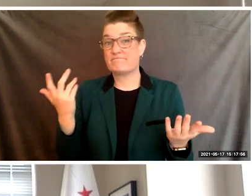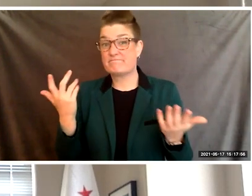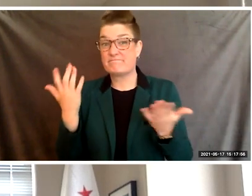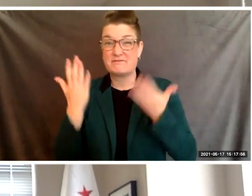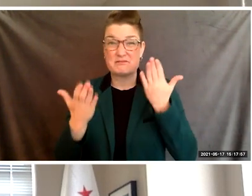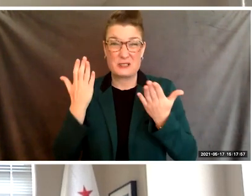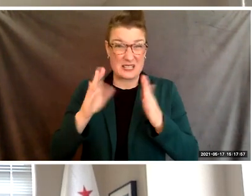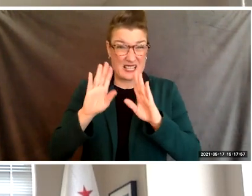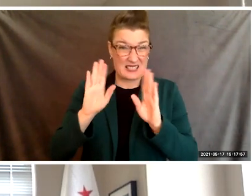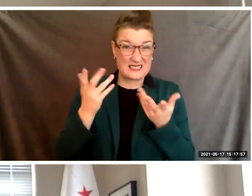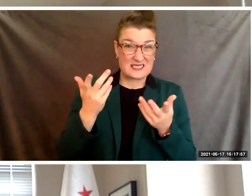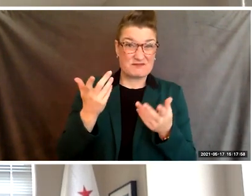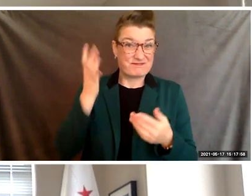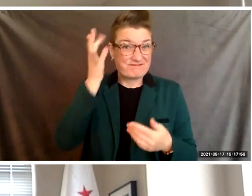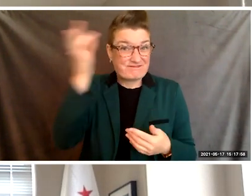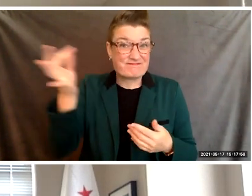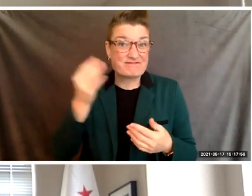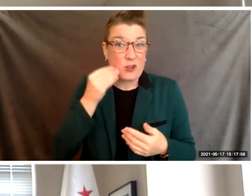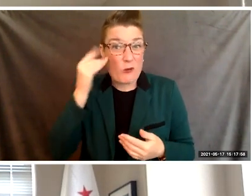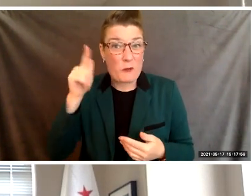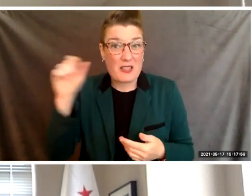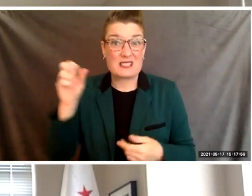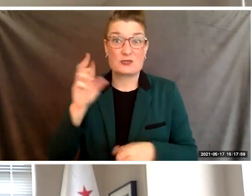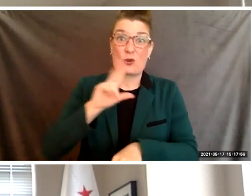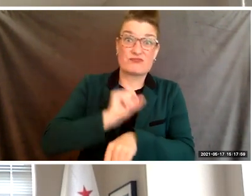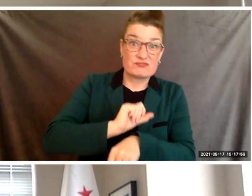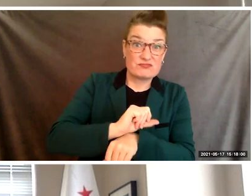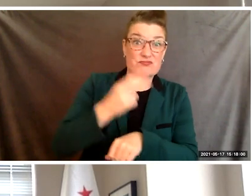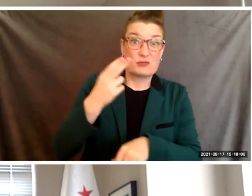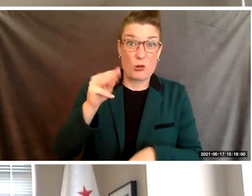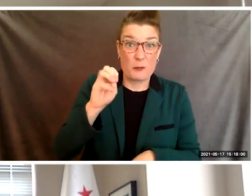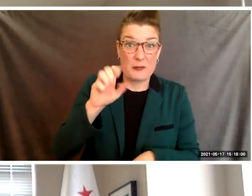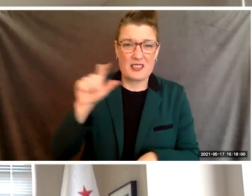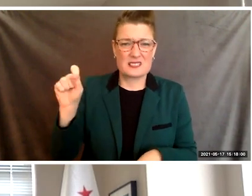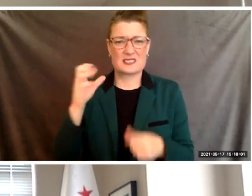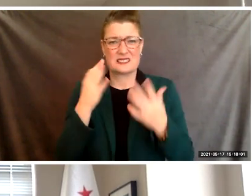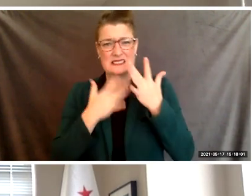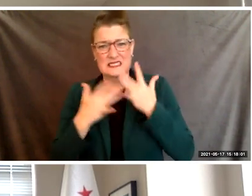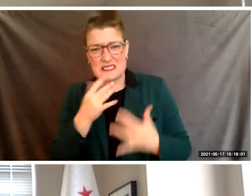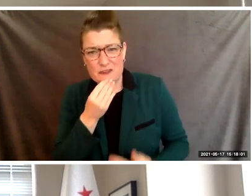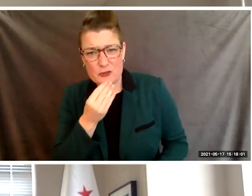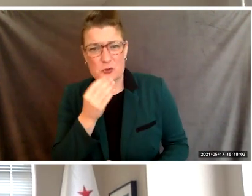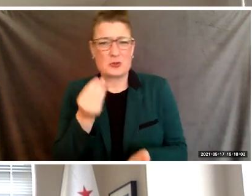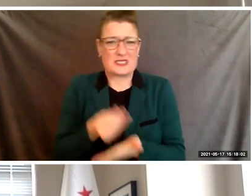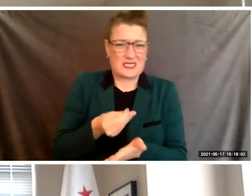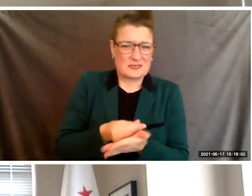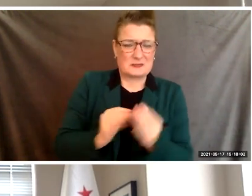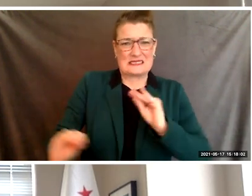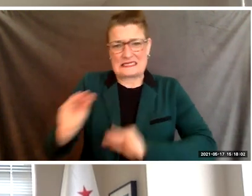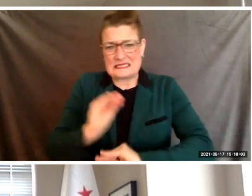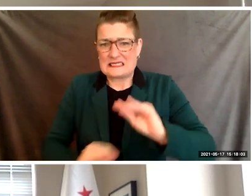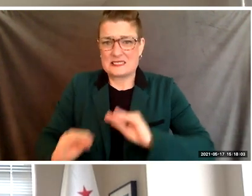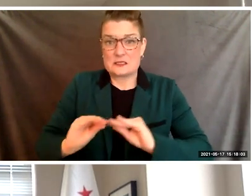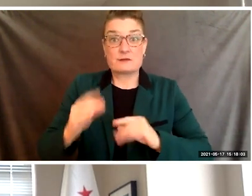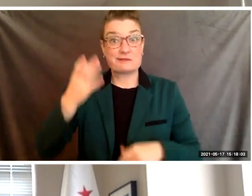and homelessness, food insecurity or economic hardship. We know this pandemic has exposed the ugly truth